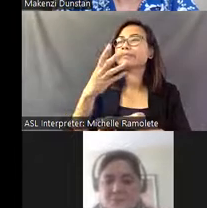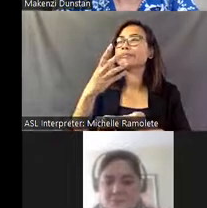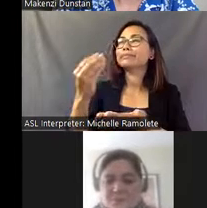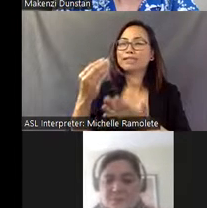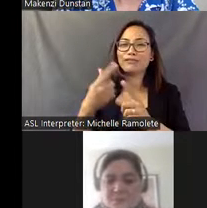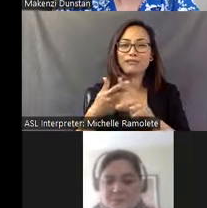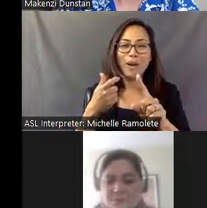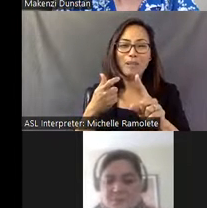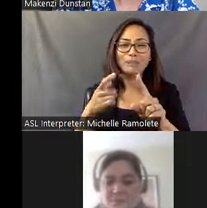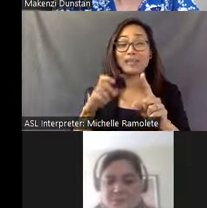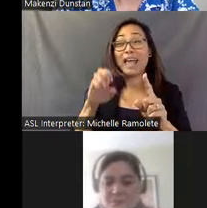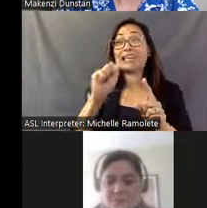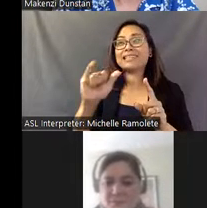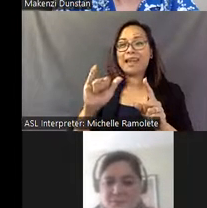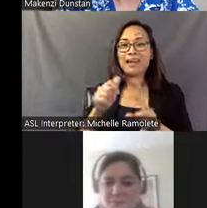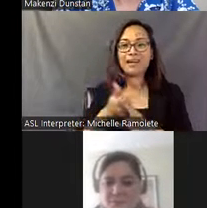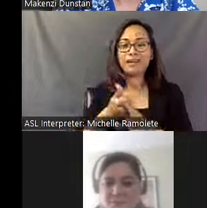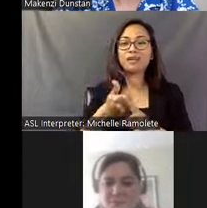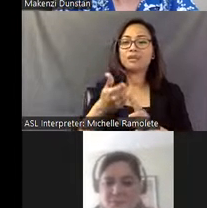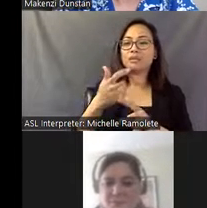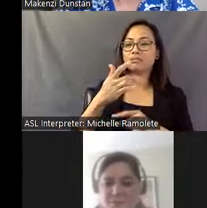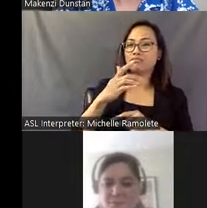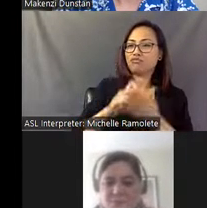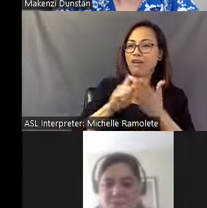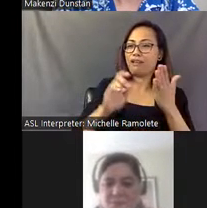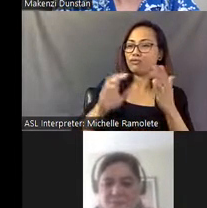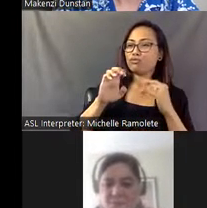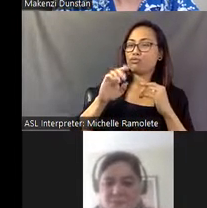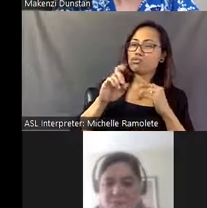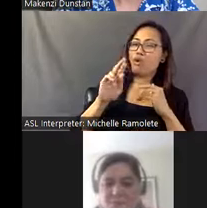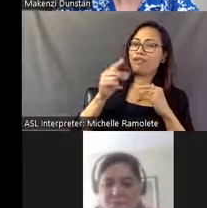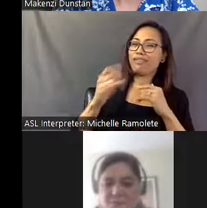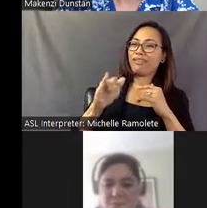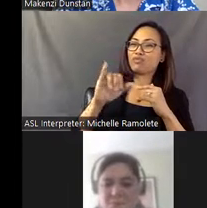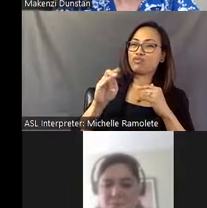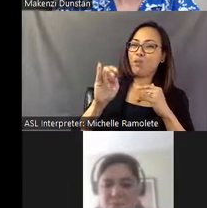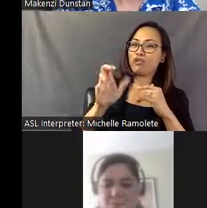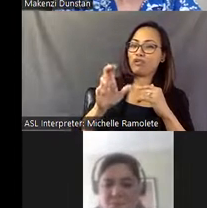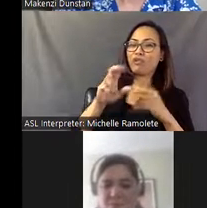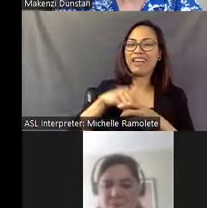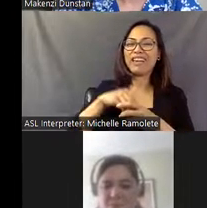the essay that was written by Dorothy Joyner, an art historian who teaches in LaGrange College just north of here.